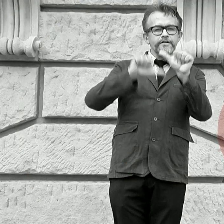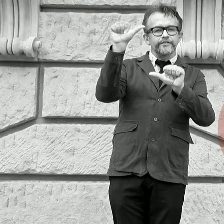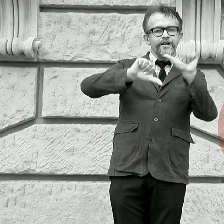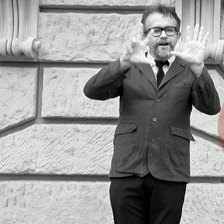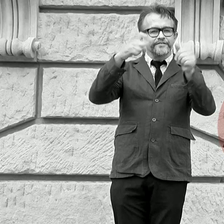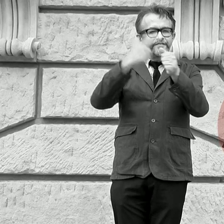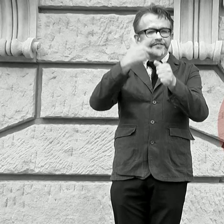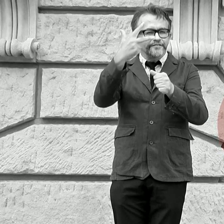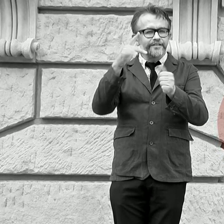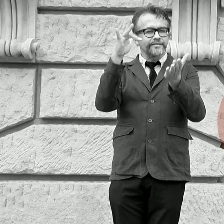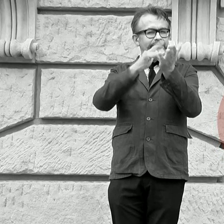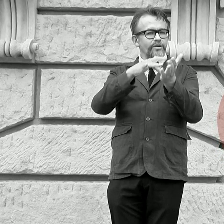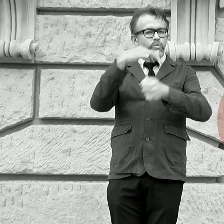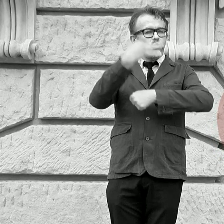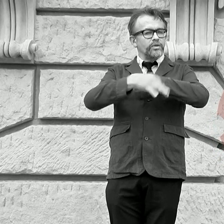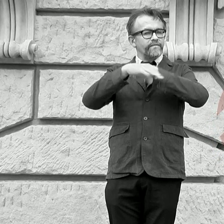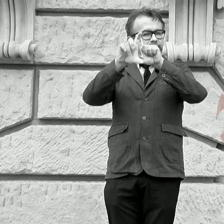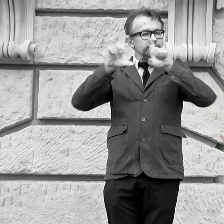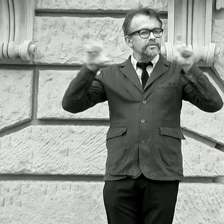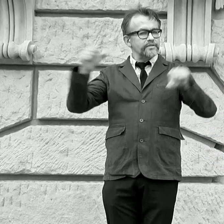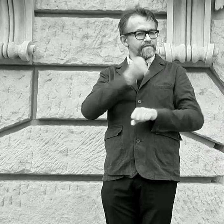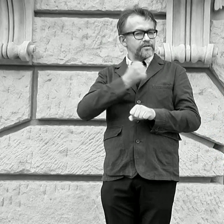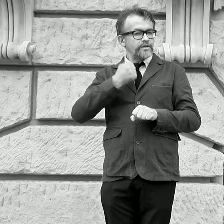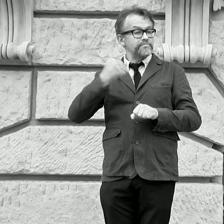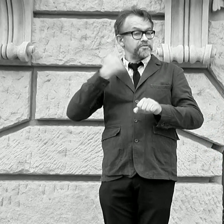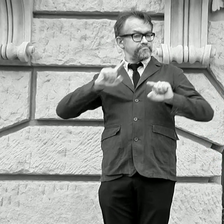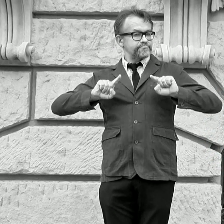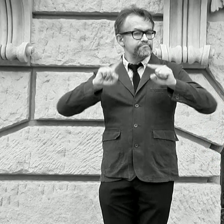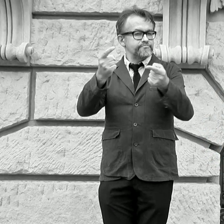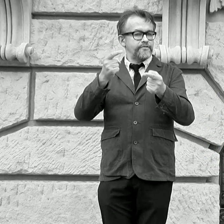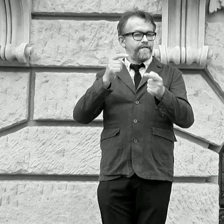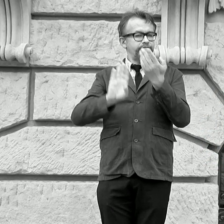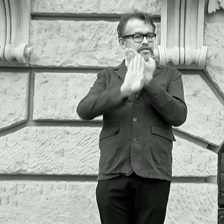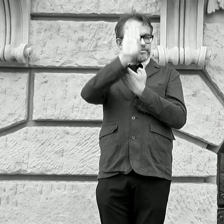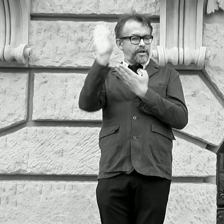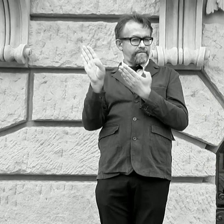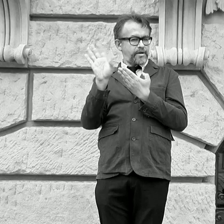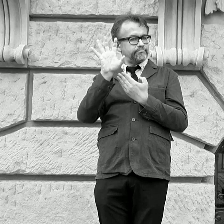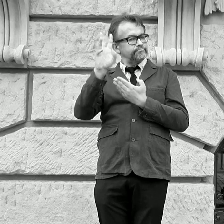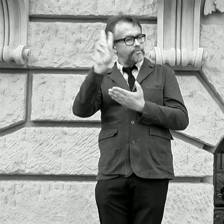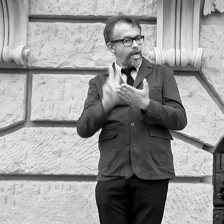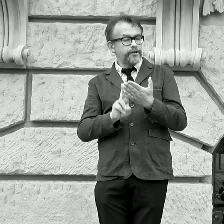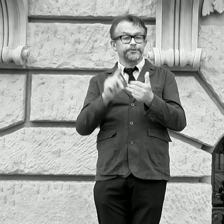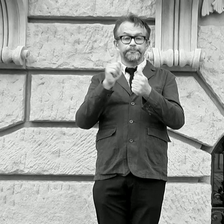In 1823 at the University of Warsaw was held the exhibition of fine arts,